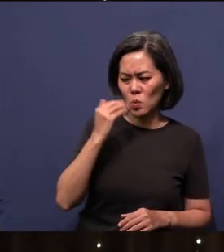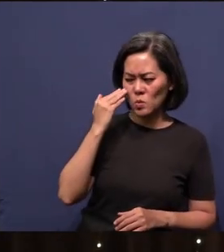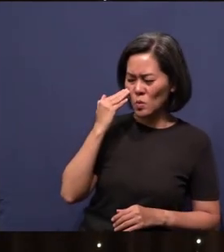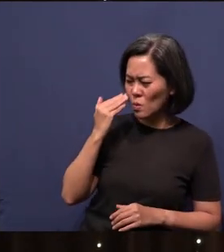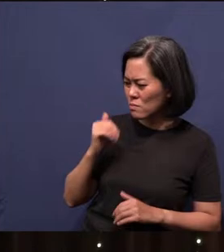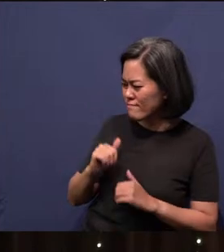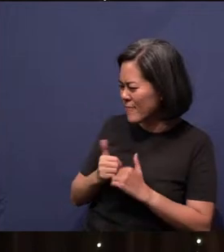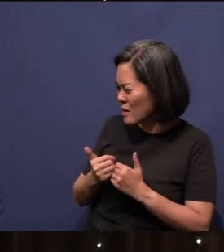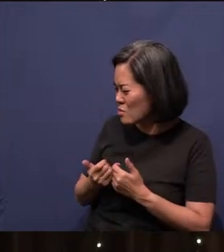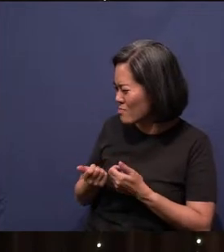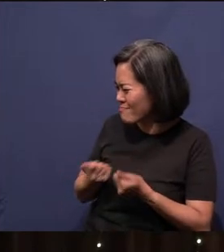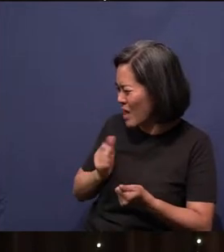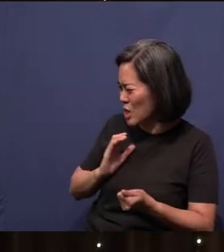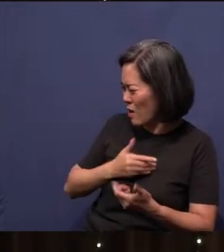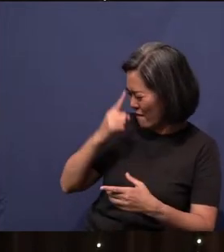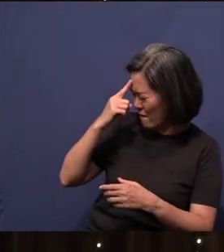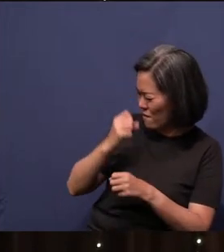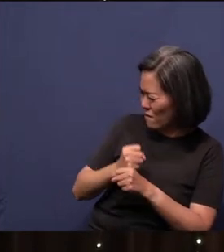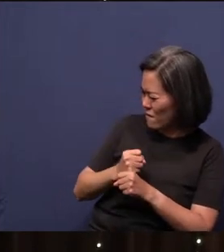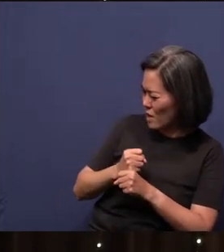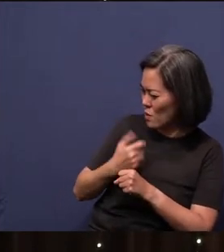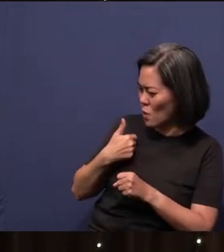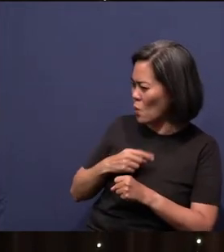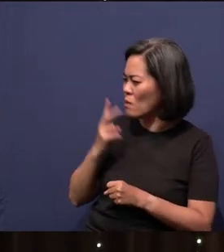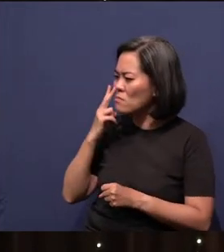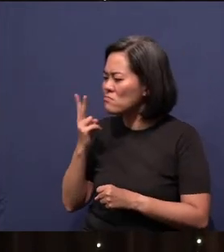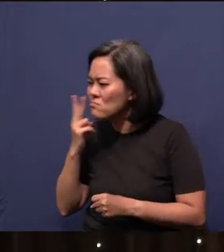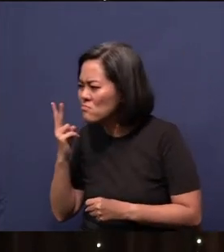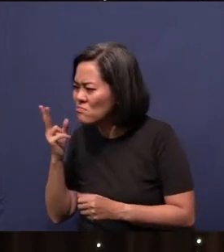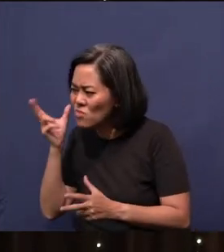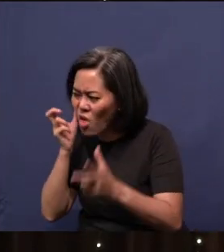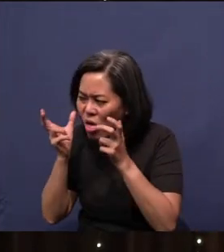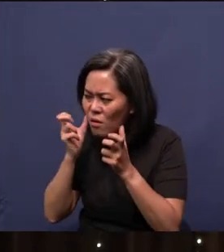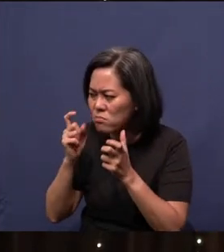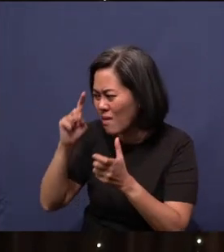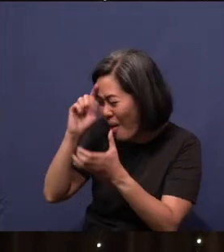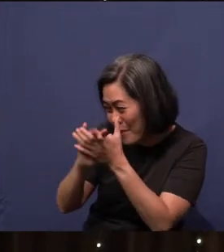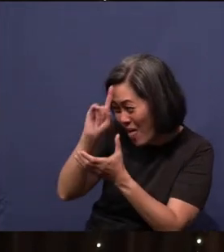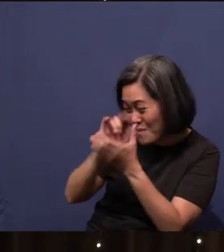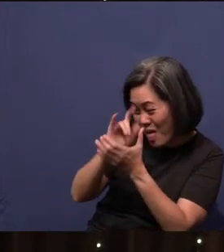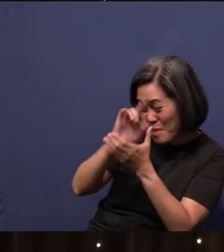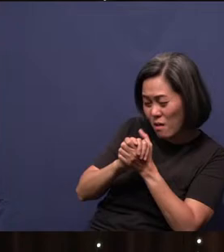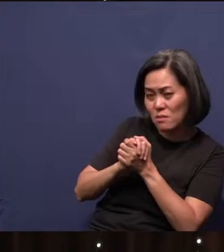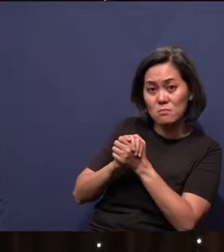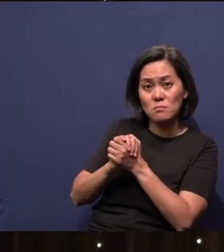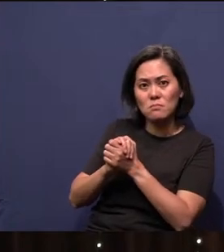our faith, we believe everything that we see because everything that comes appears on the screen means it's true, lah.